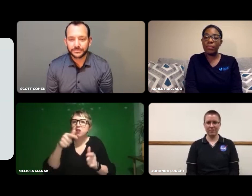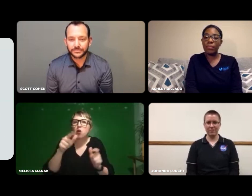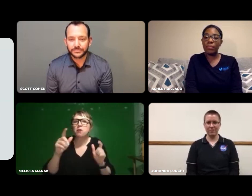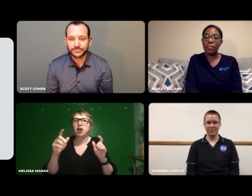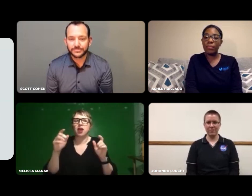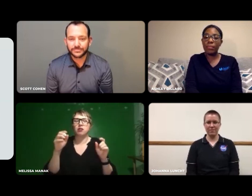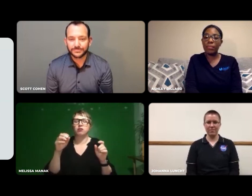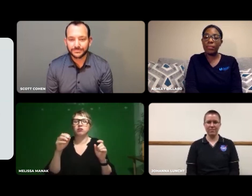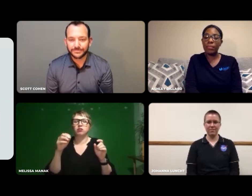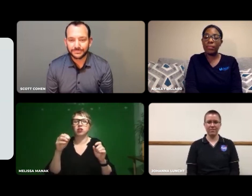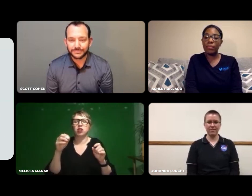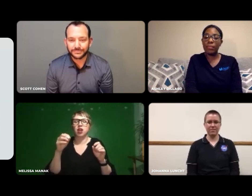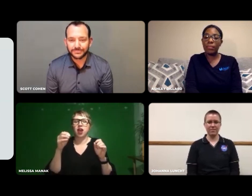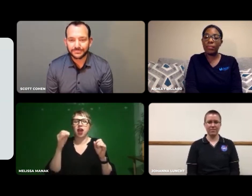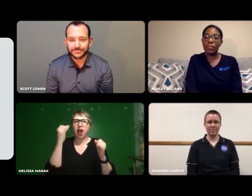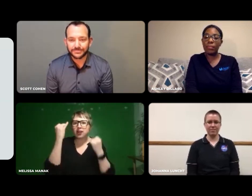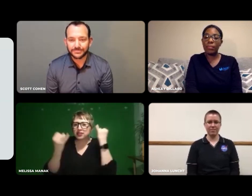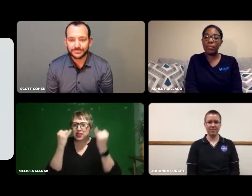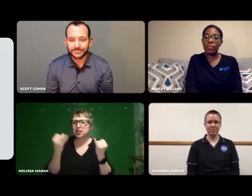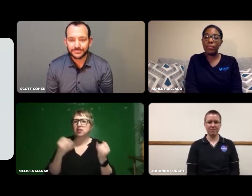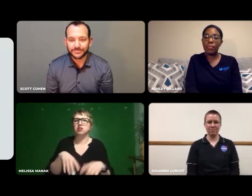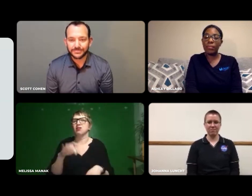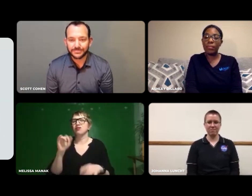Collaborate, work together, and share your ideas.